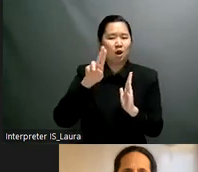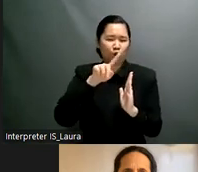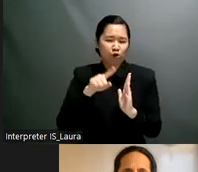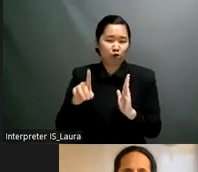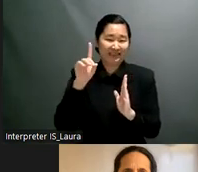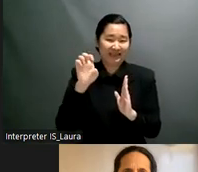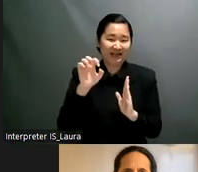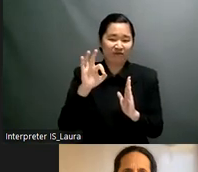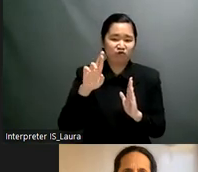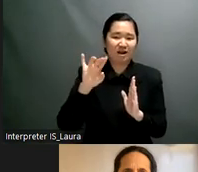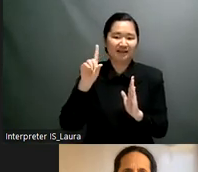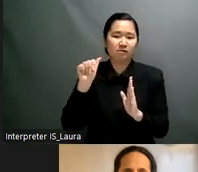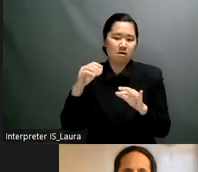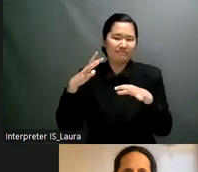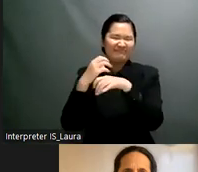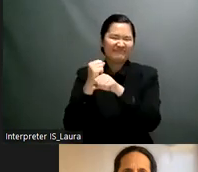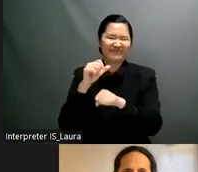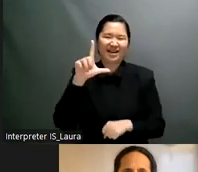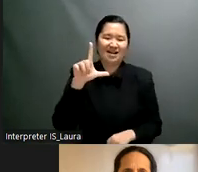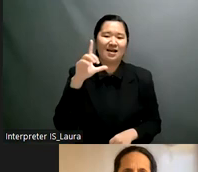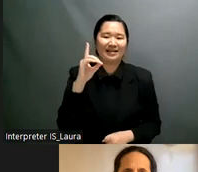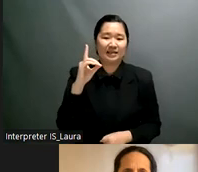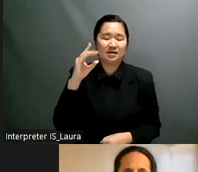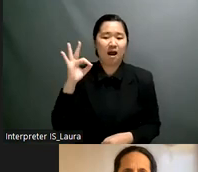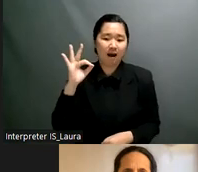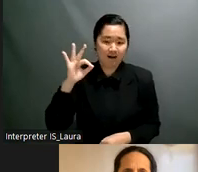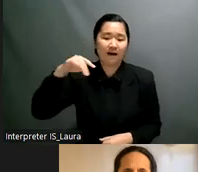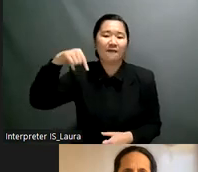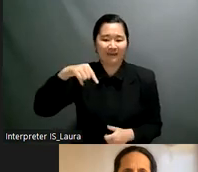to those topics which are still obscure when it comes to this